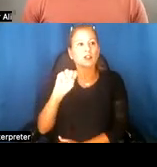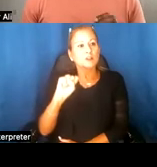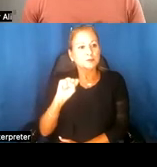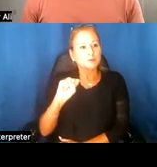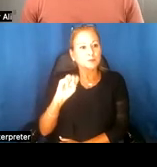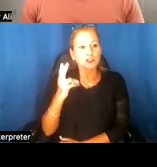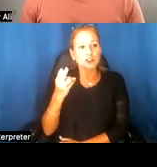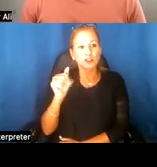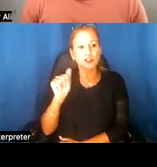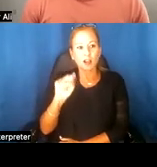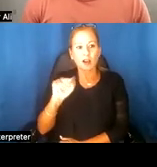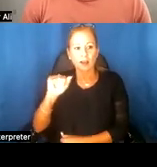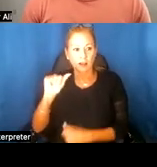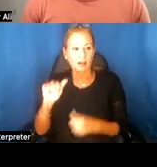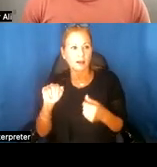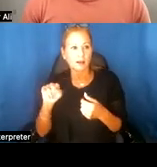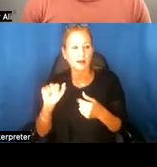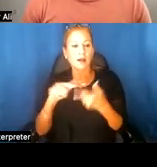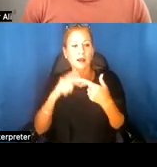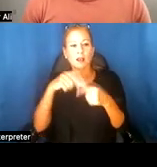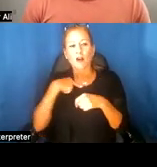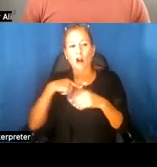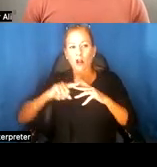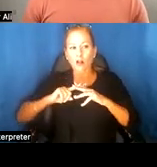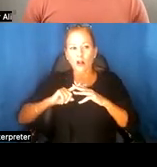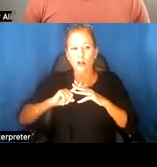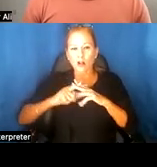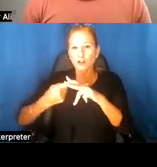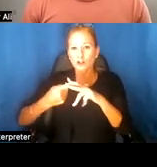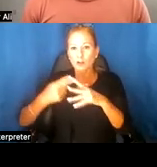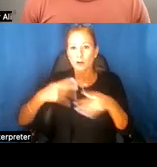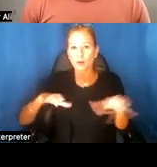on the night of our launch party in 2018, talked about her experience